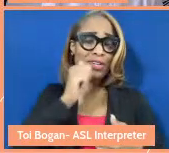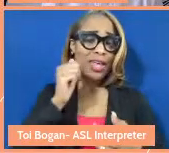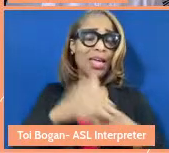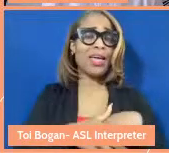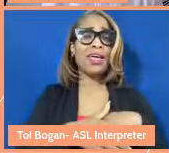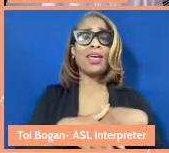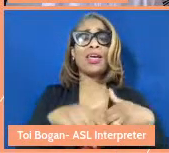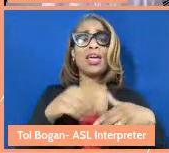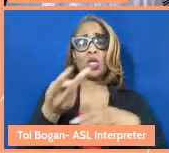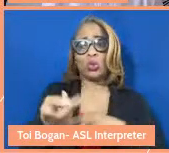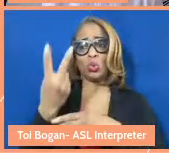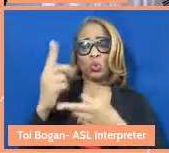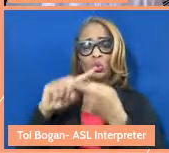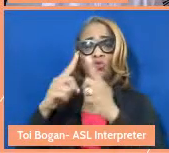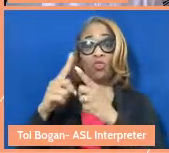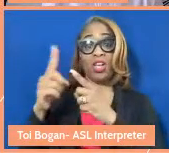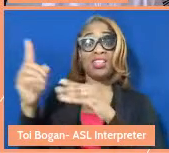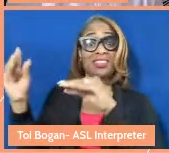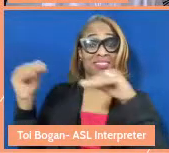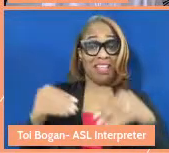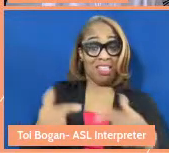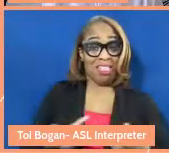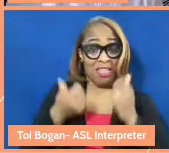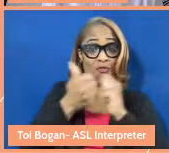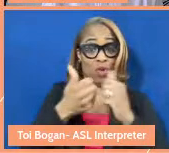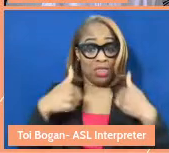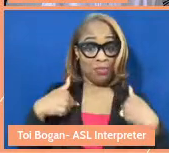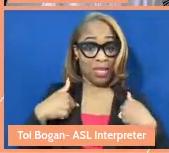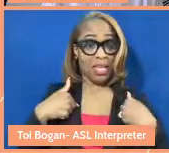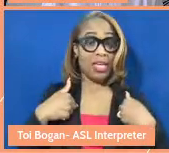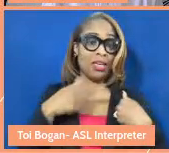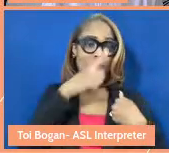Two friends moved to in with me because I was not mobile.